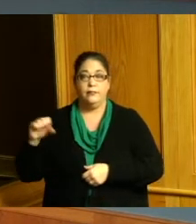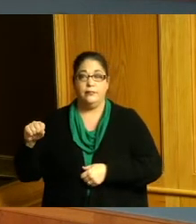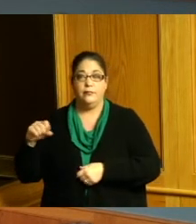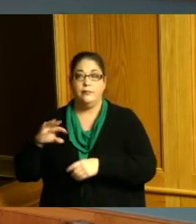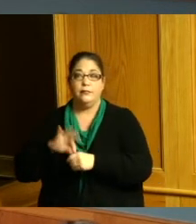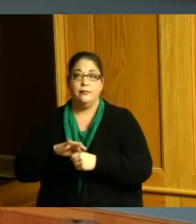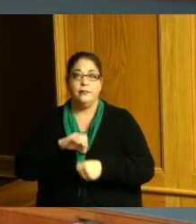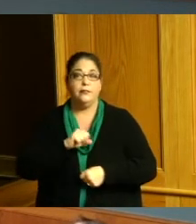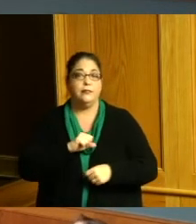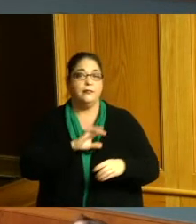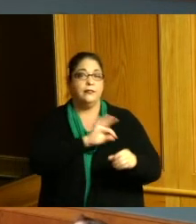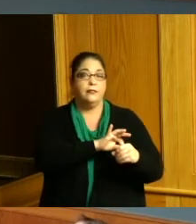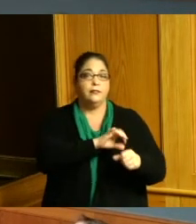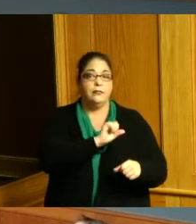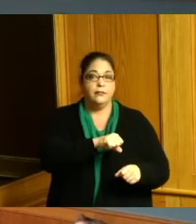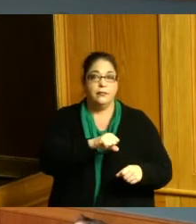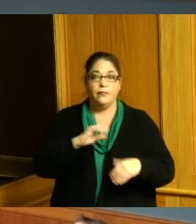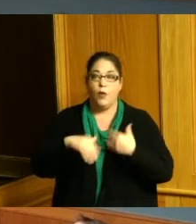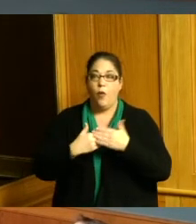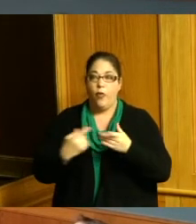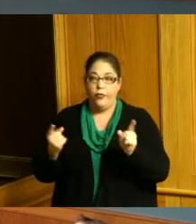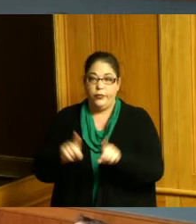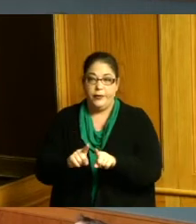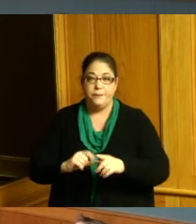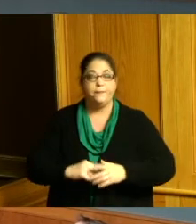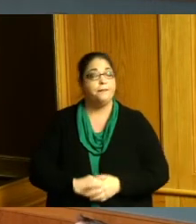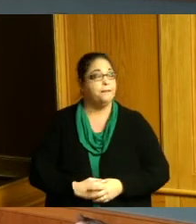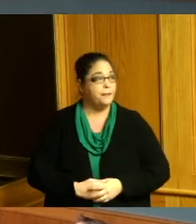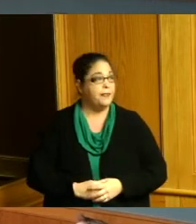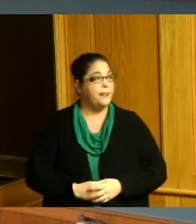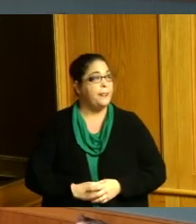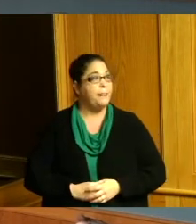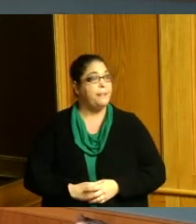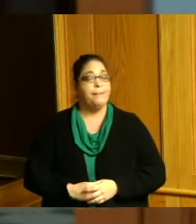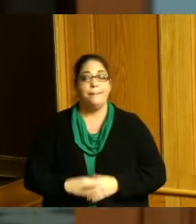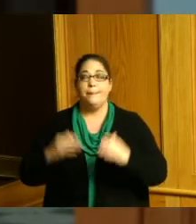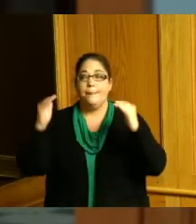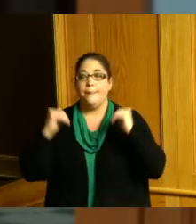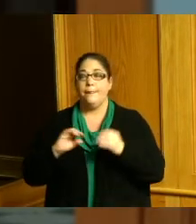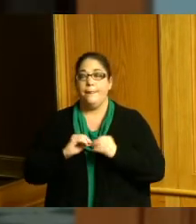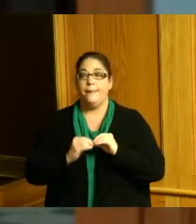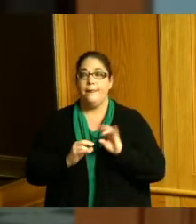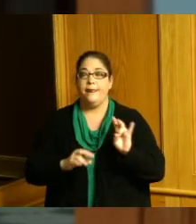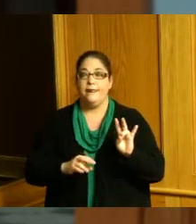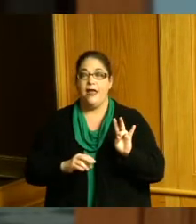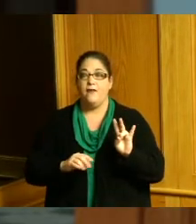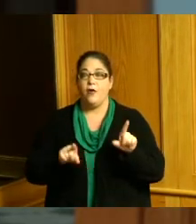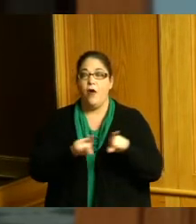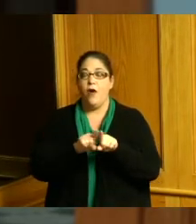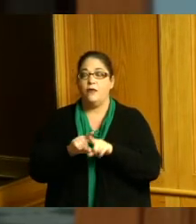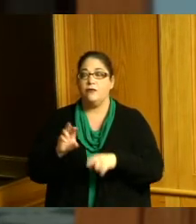Reece yes Commissioner Driehaus yes thank you item number seven is also a right-of-way issue this is